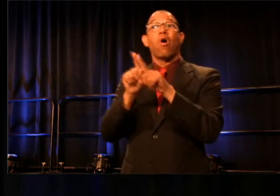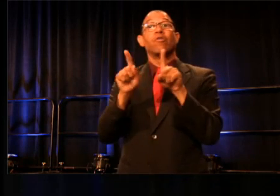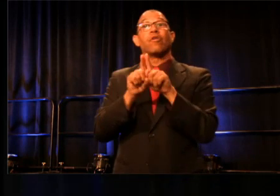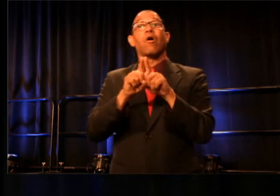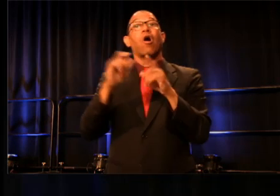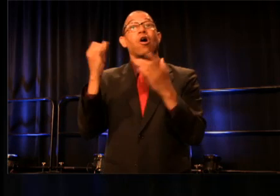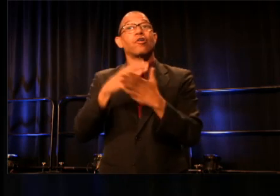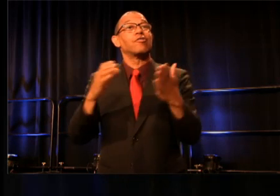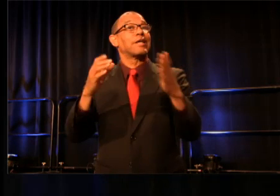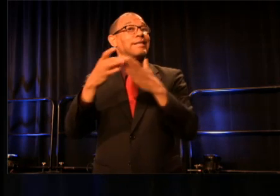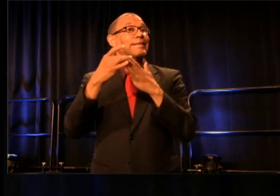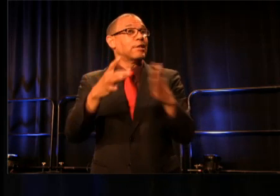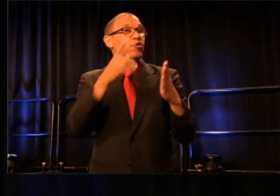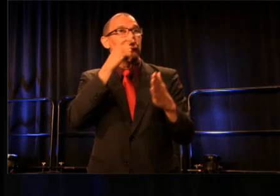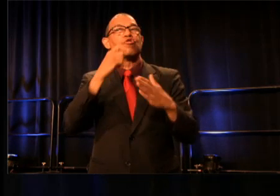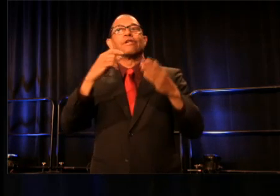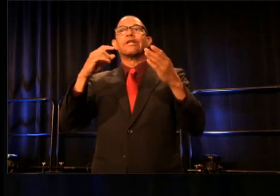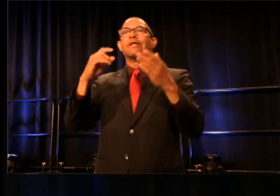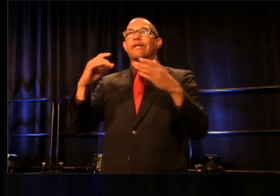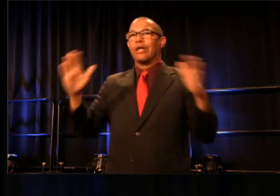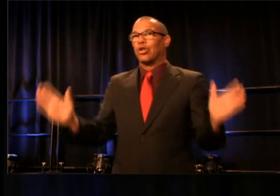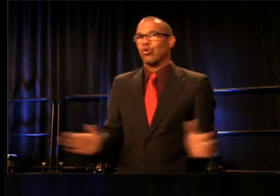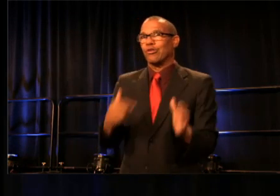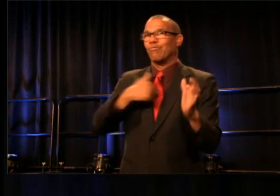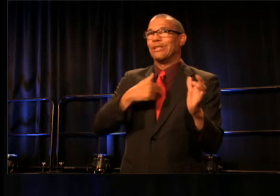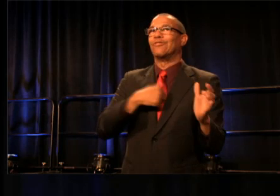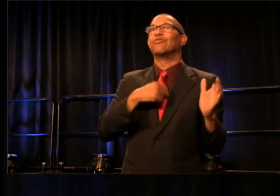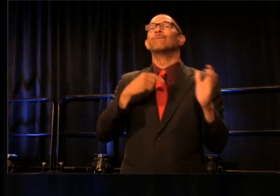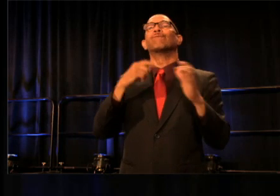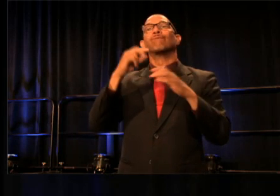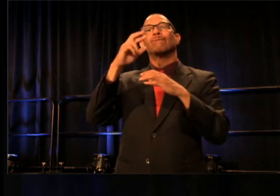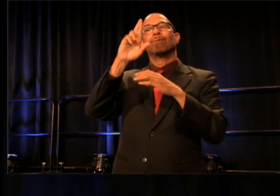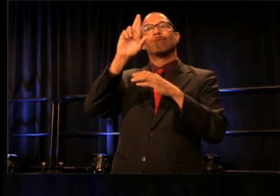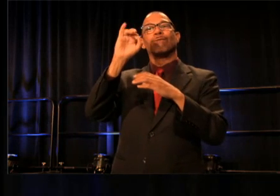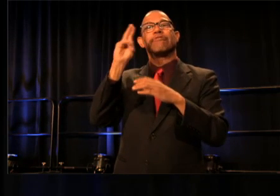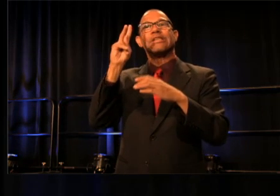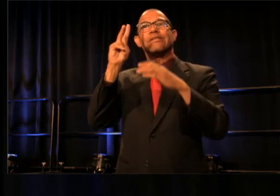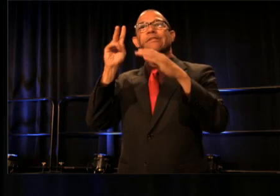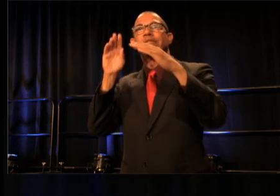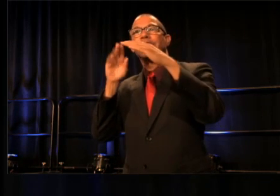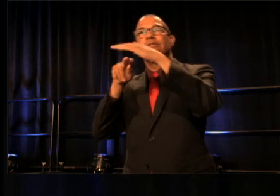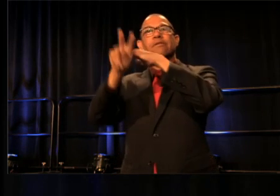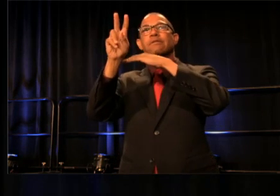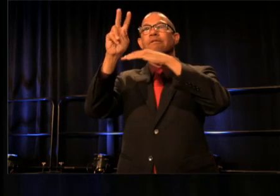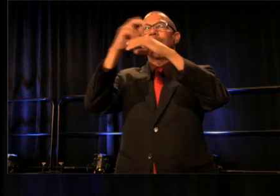who have encouraged me to risk often and dream big. In particular, Robert Falls who nominated me for this award,